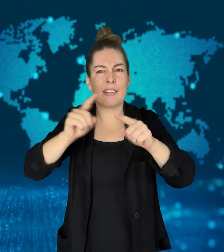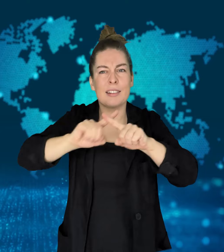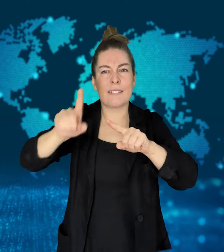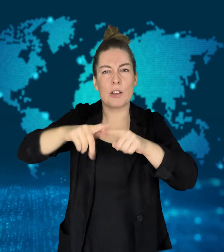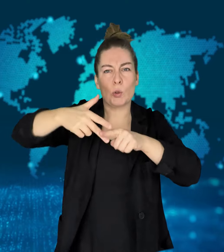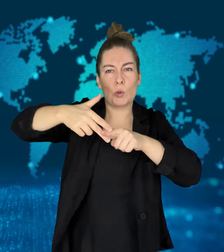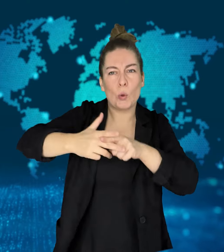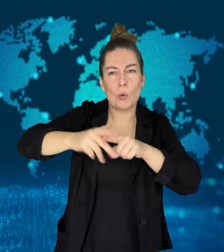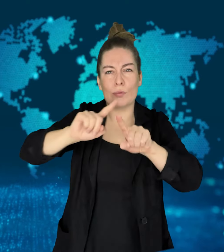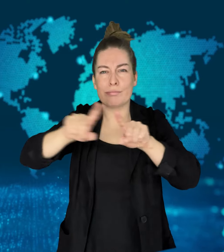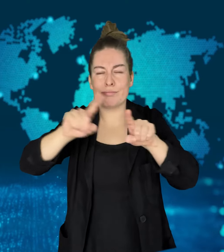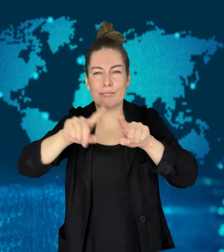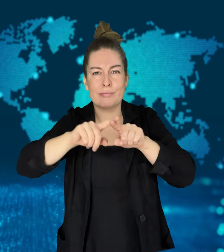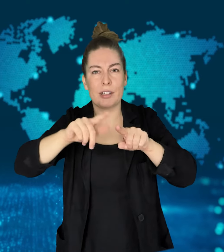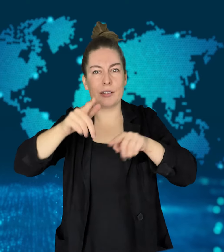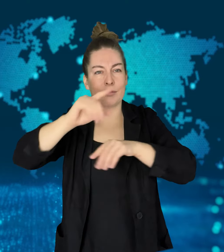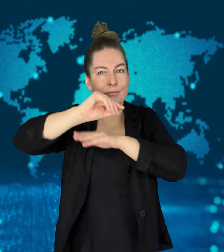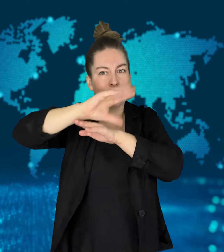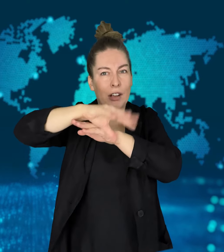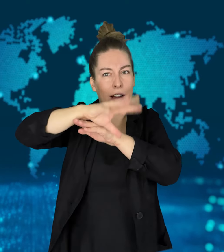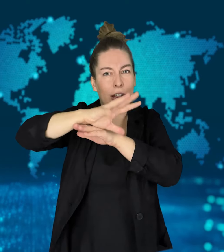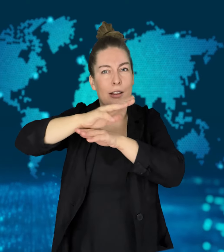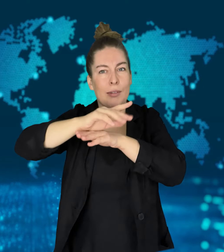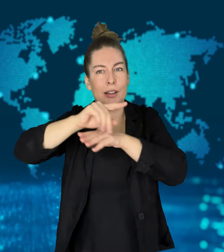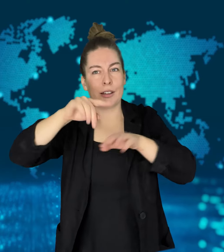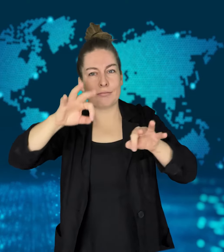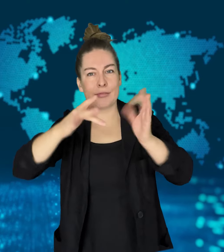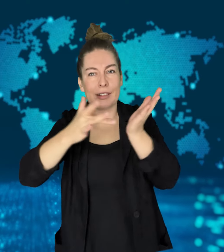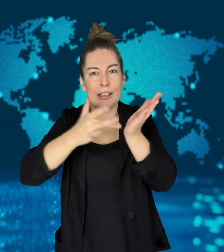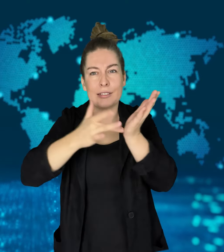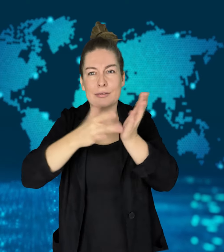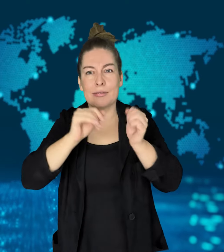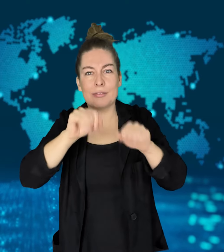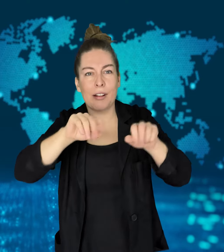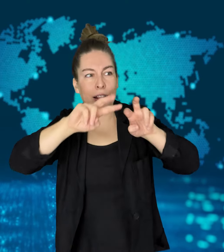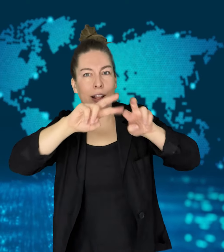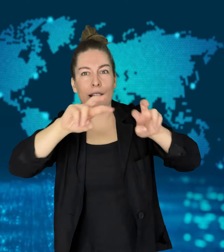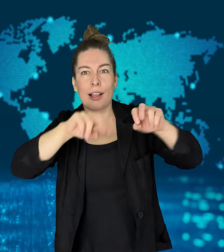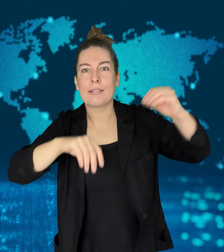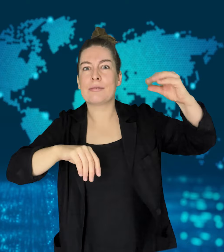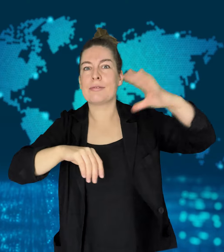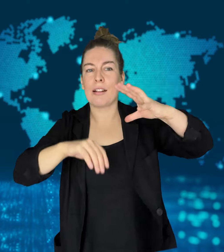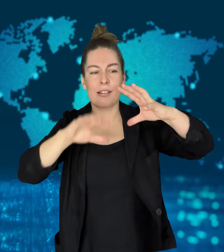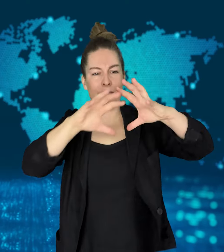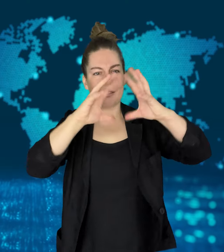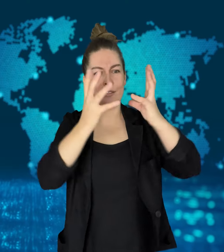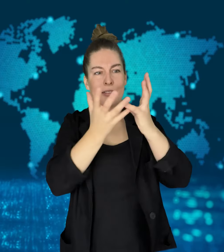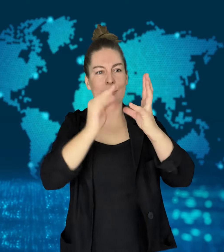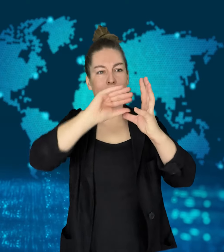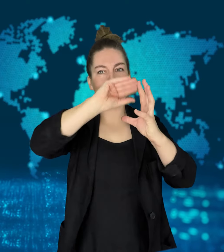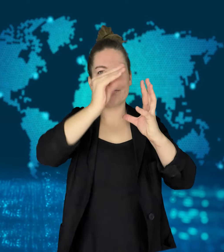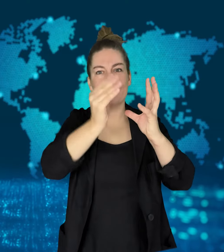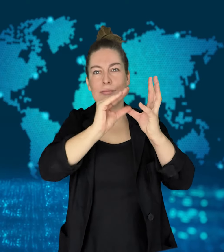collect information on the sun's outermost layers.